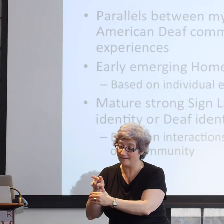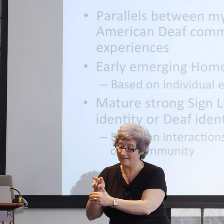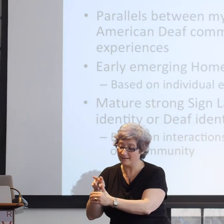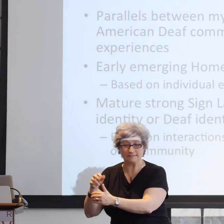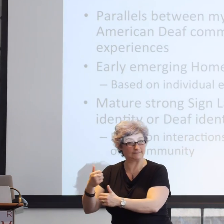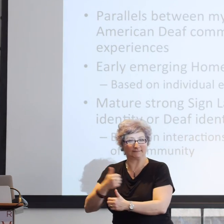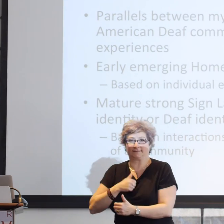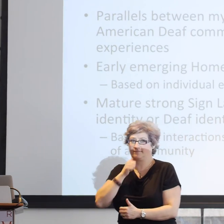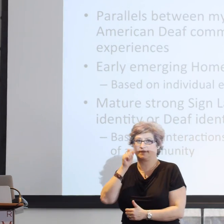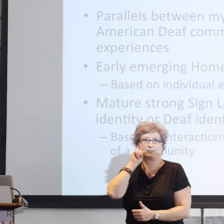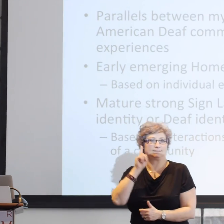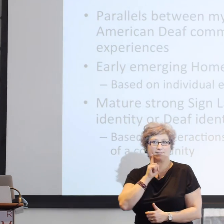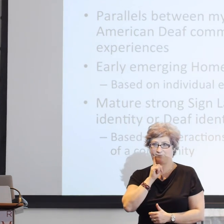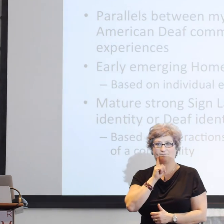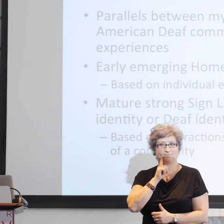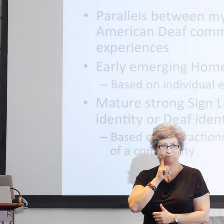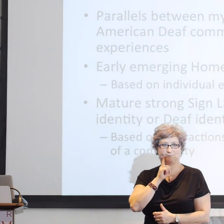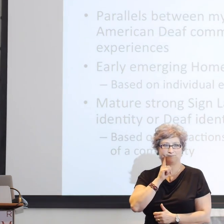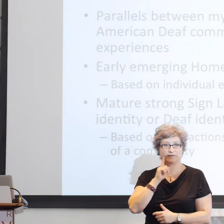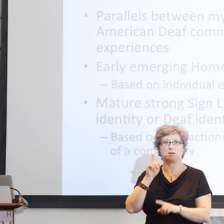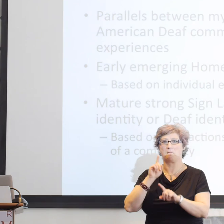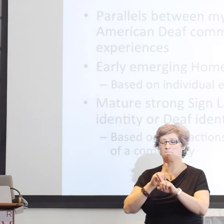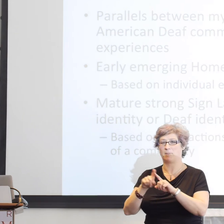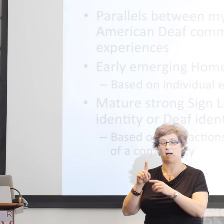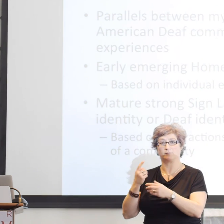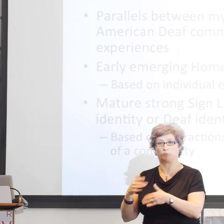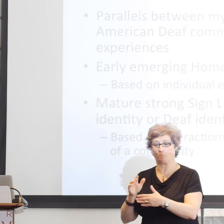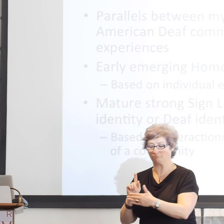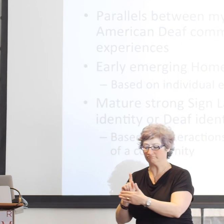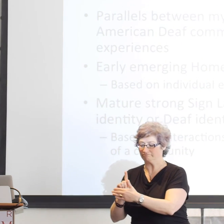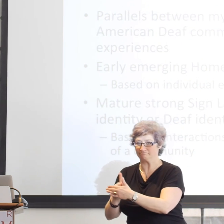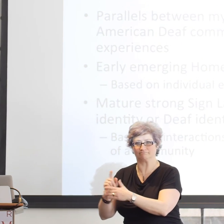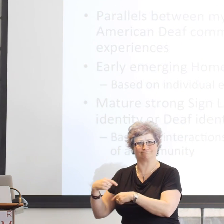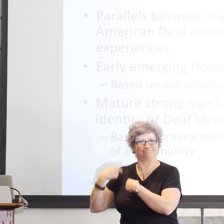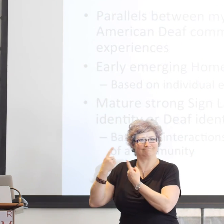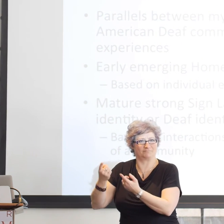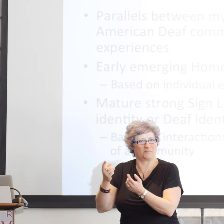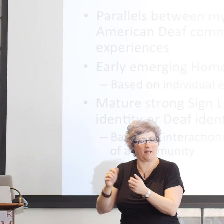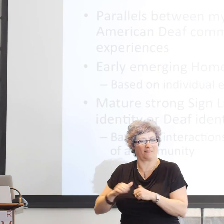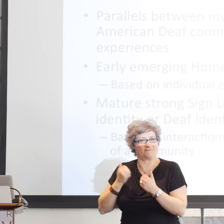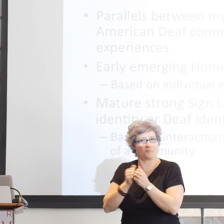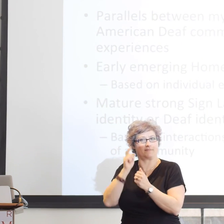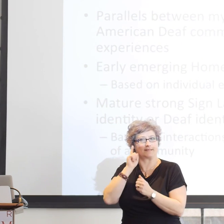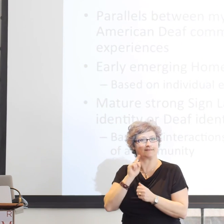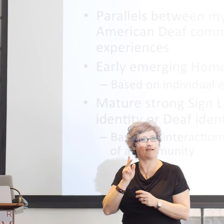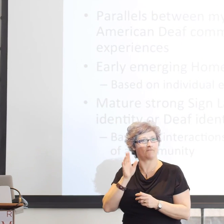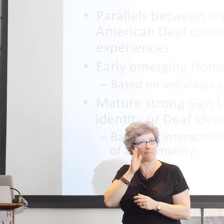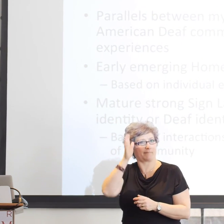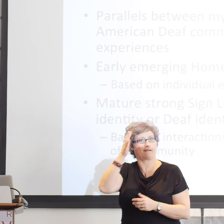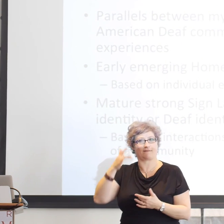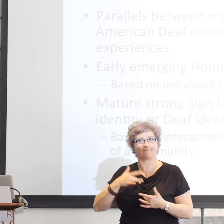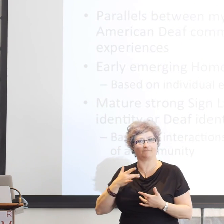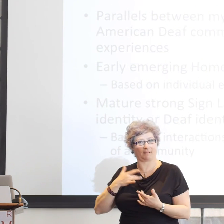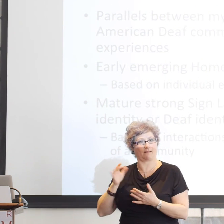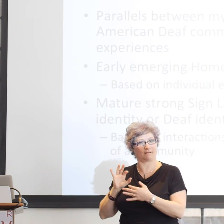that's really based on our individual experiences without the benefit of participating in a community